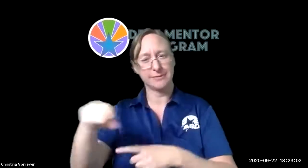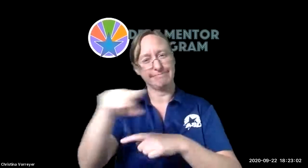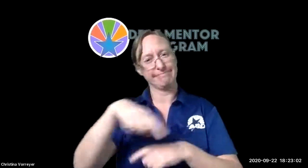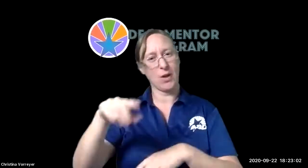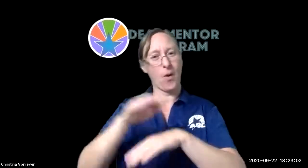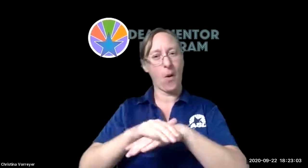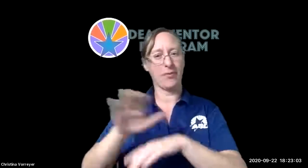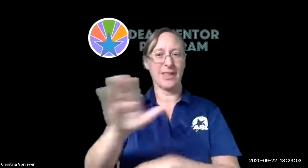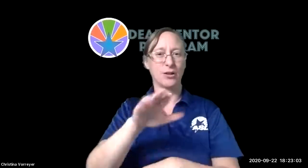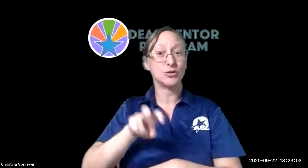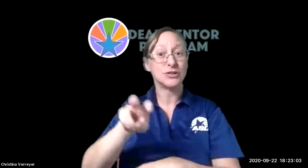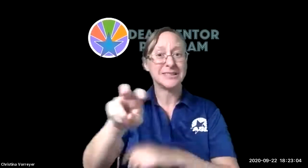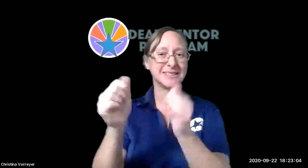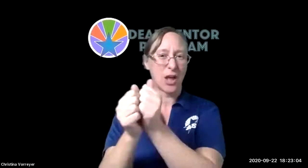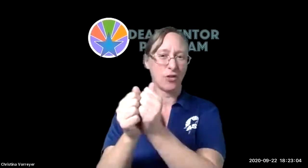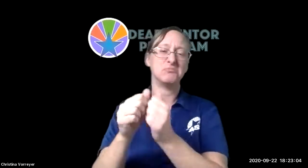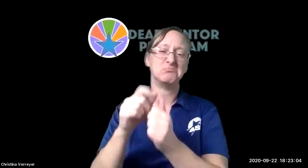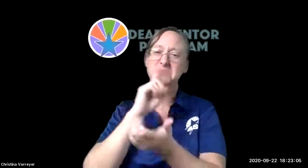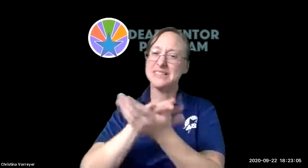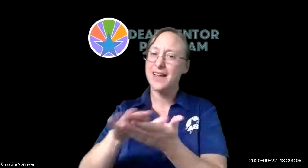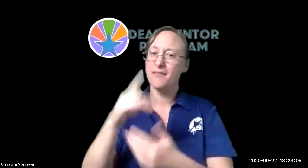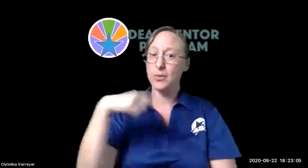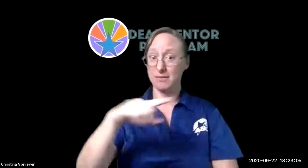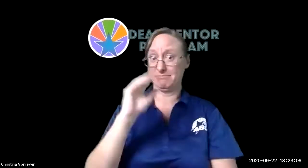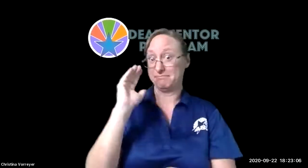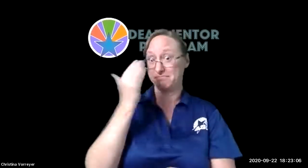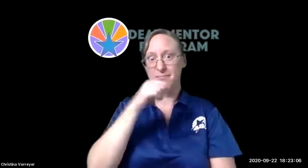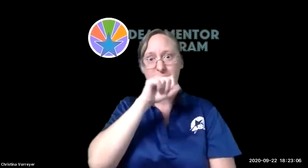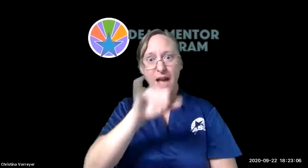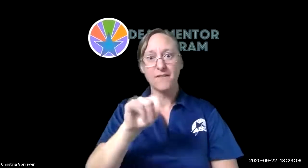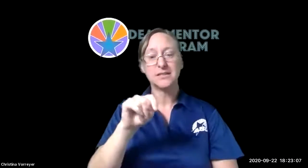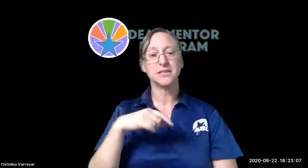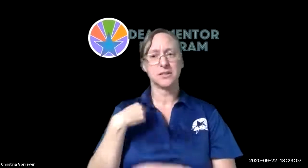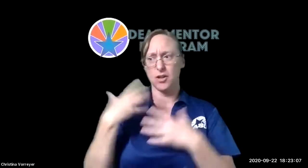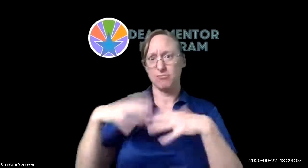concerns and frustrations and they can experience that journey